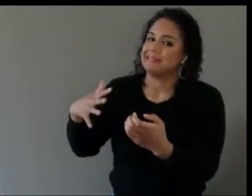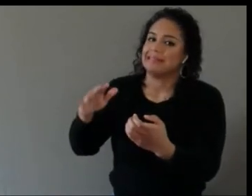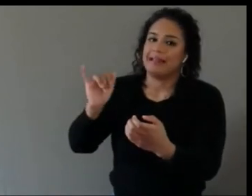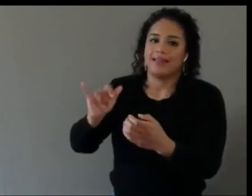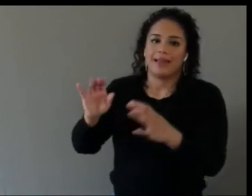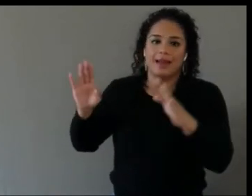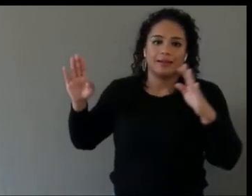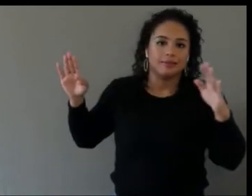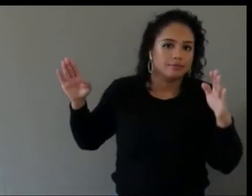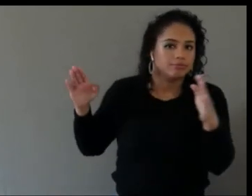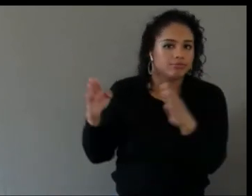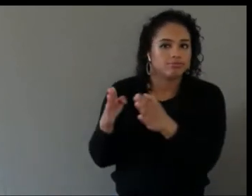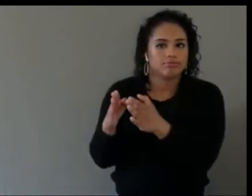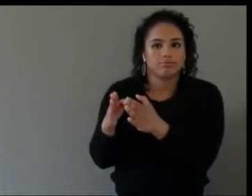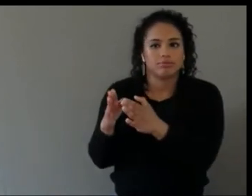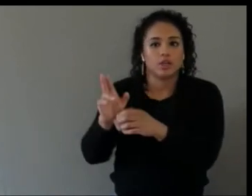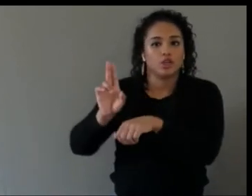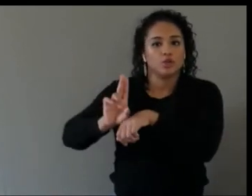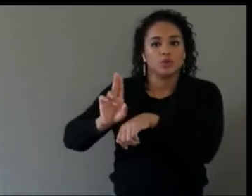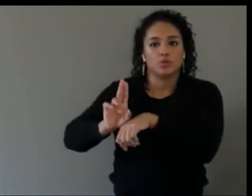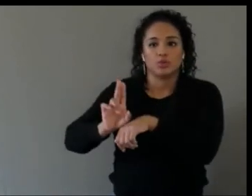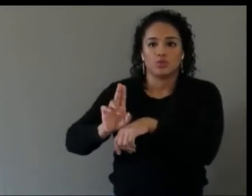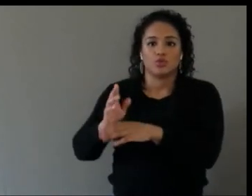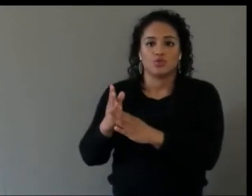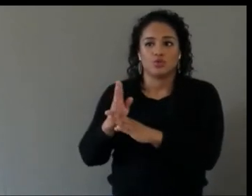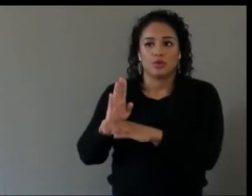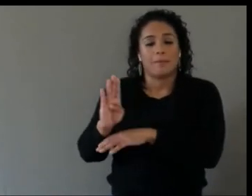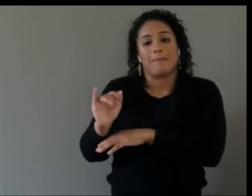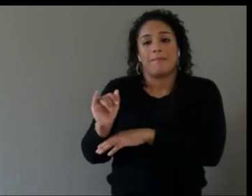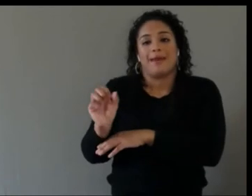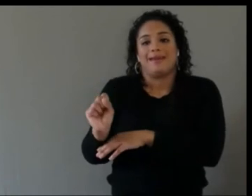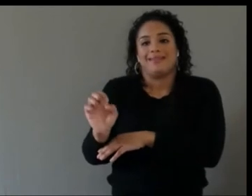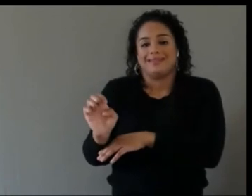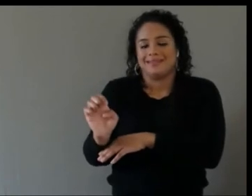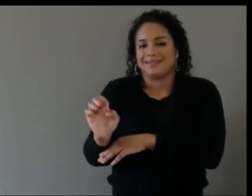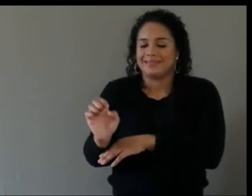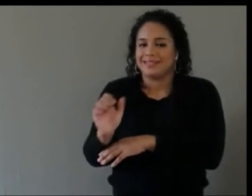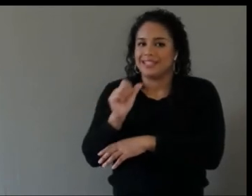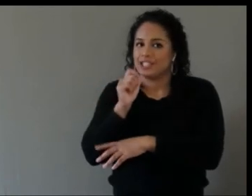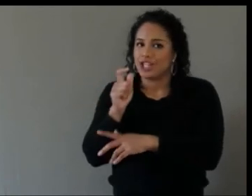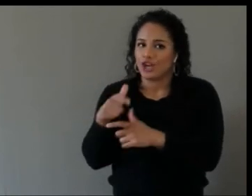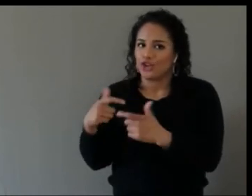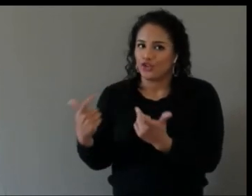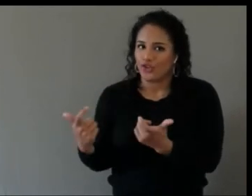and not in a great way, and so, yeah, it's been a learning curve, at least from my perspective.